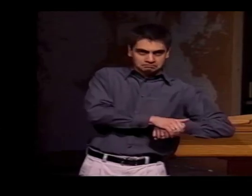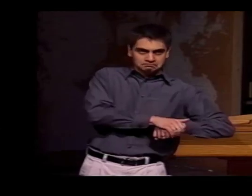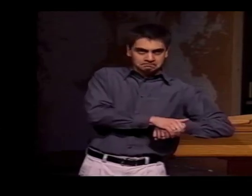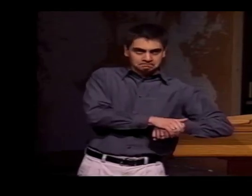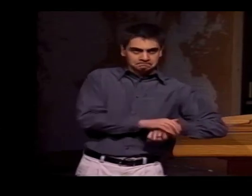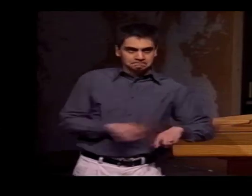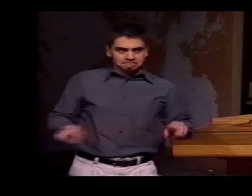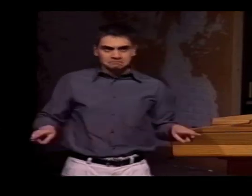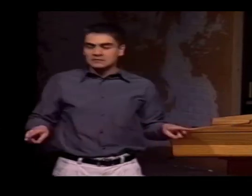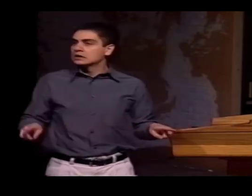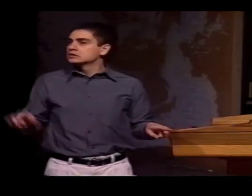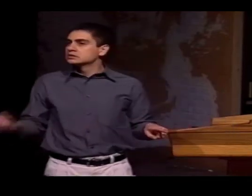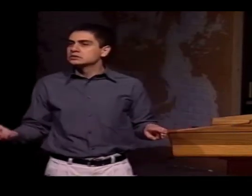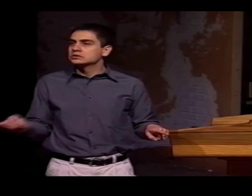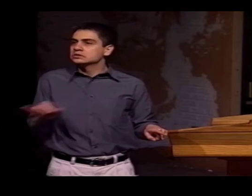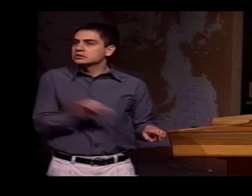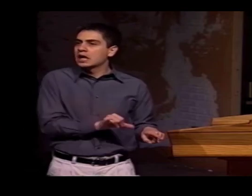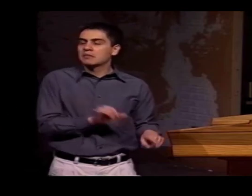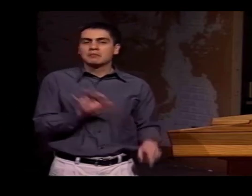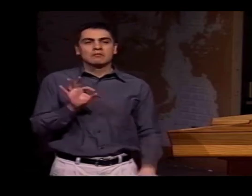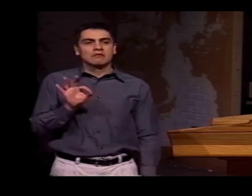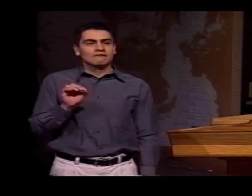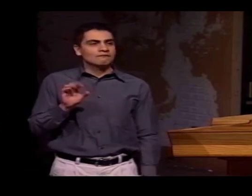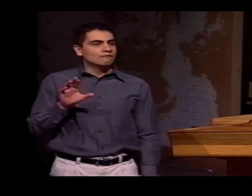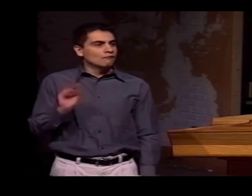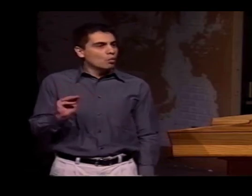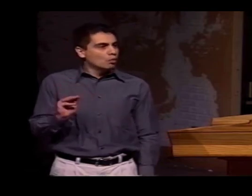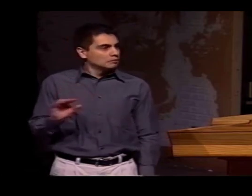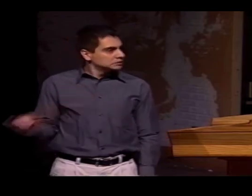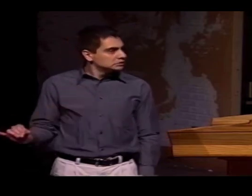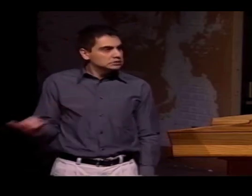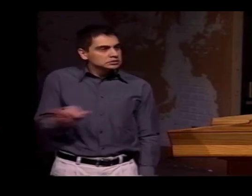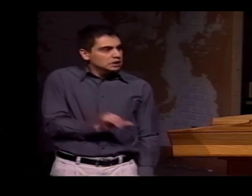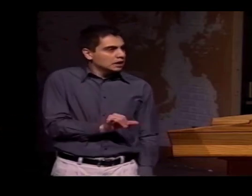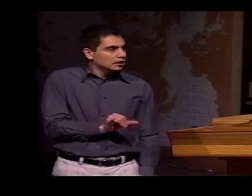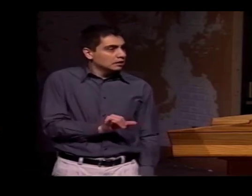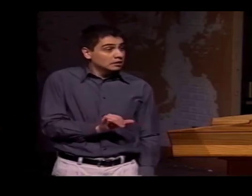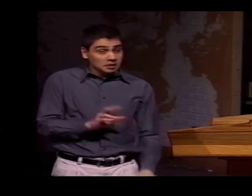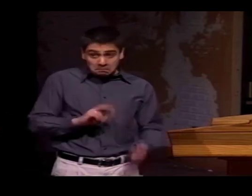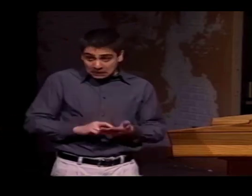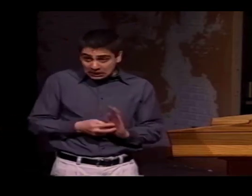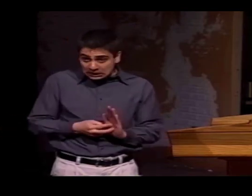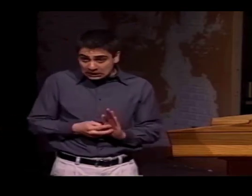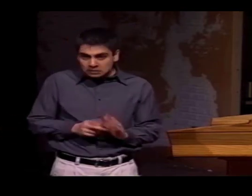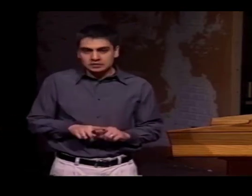"AMIGO" OR "FRIEND." IT'S THE EXACT SAME FORM,